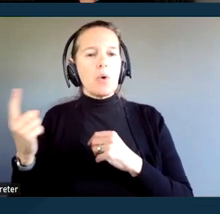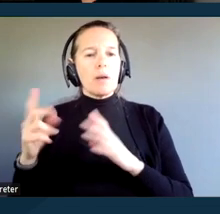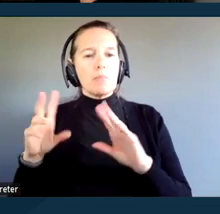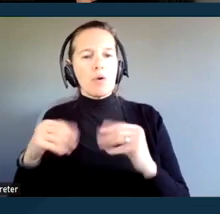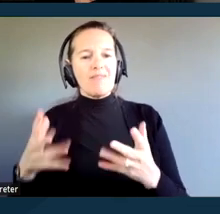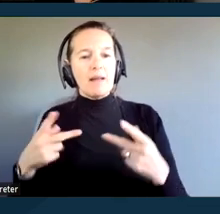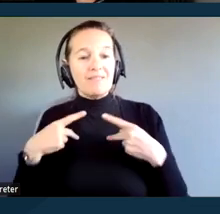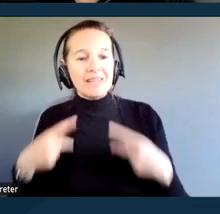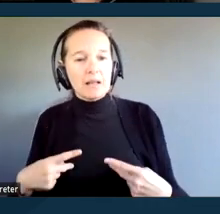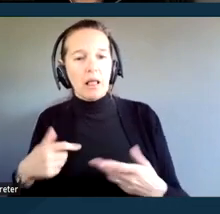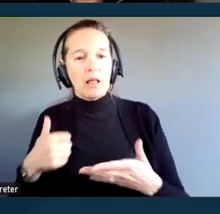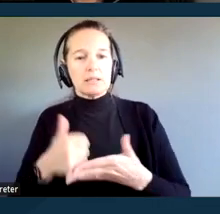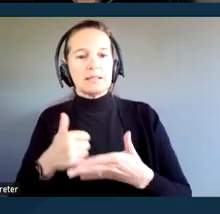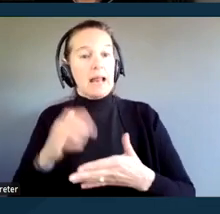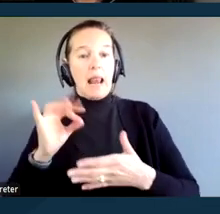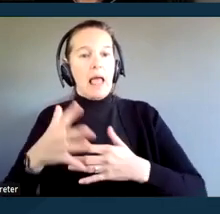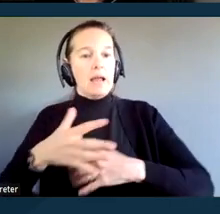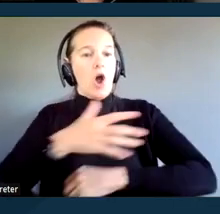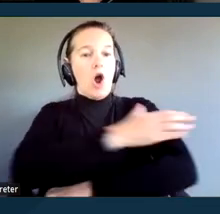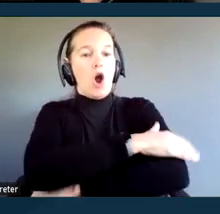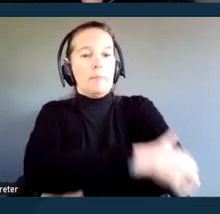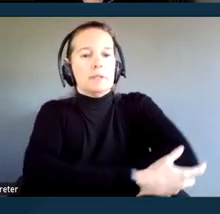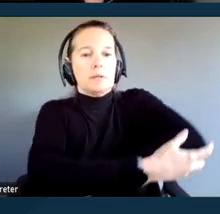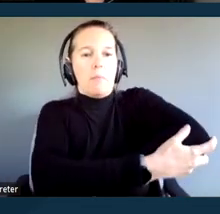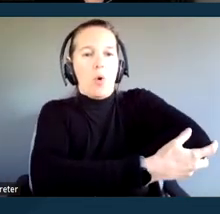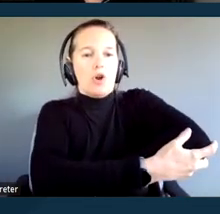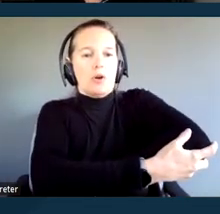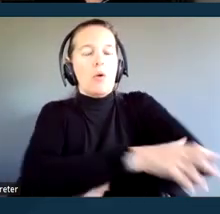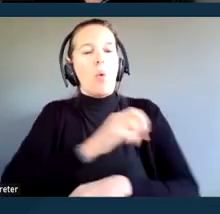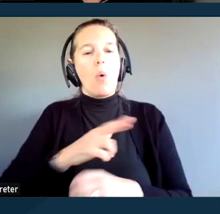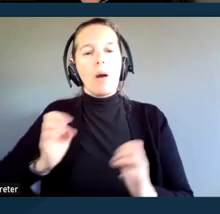like supporting a person's arm, or emotional support